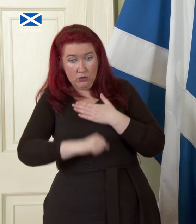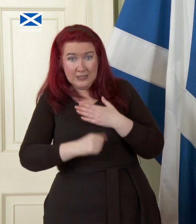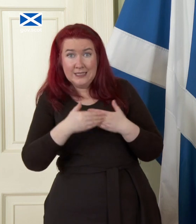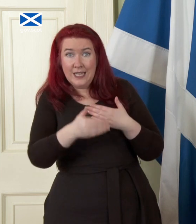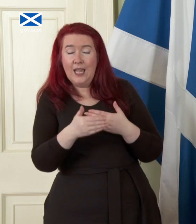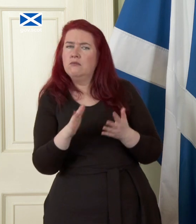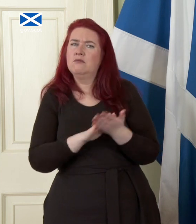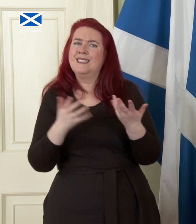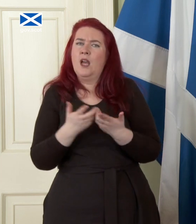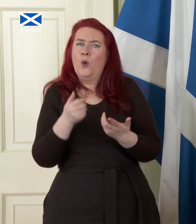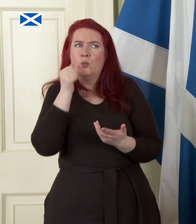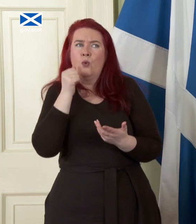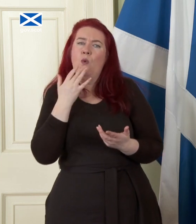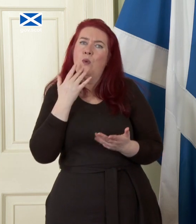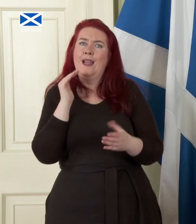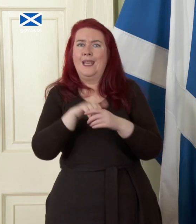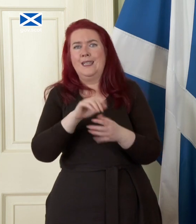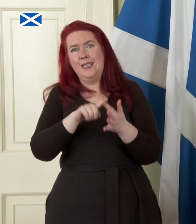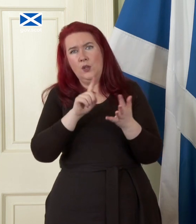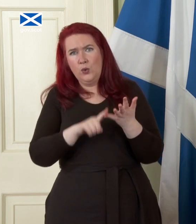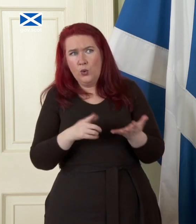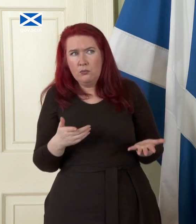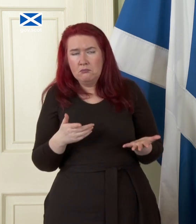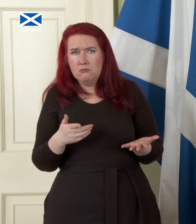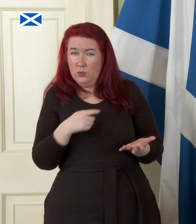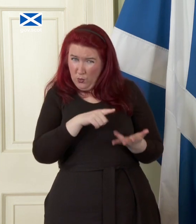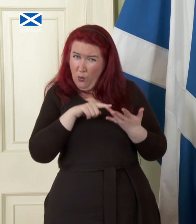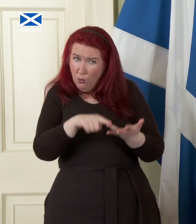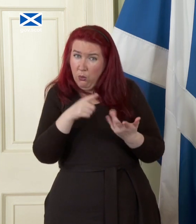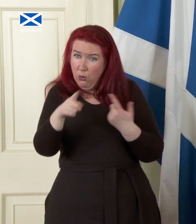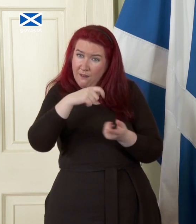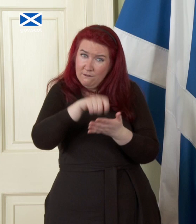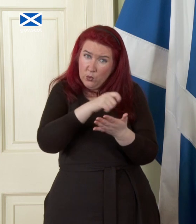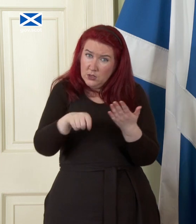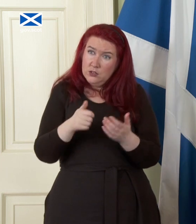time scale for rejoining the EU either don't you owe voters a reasonable time frame. I owe voters